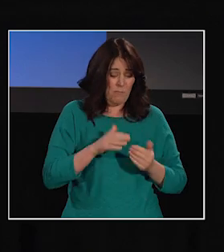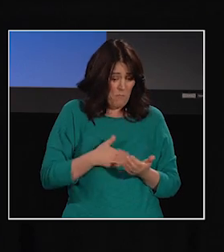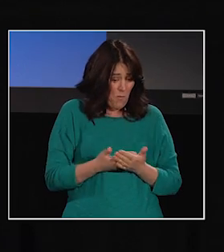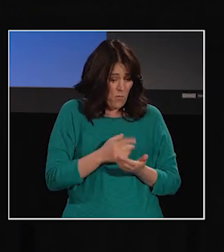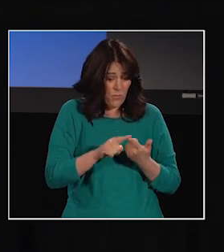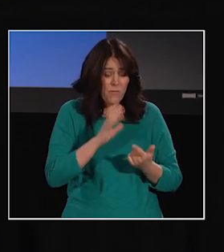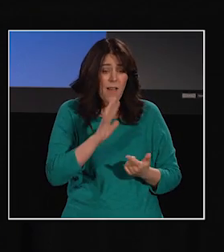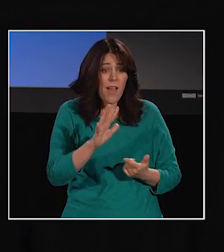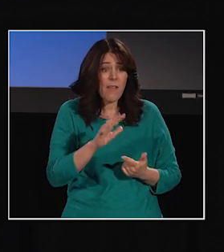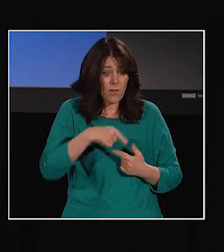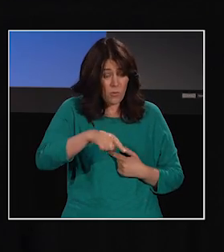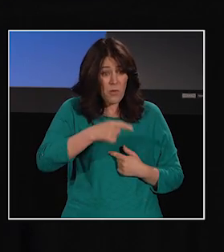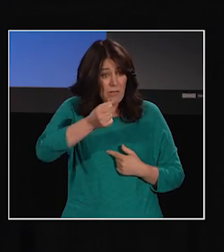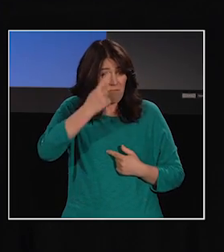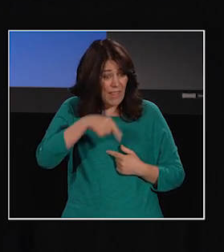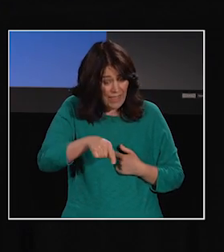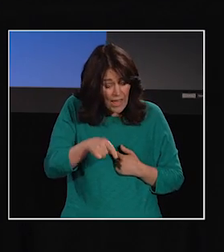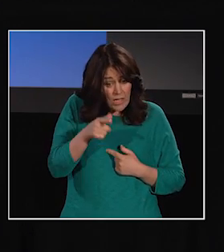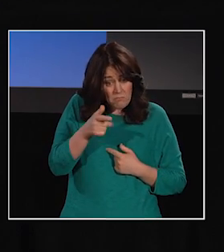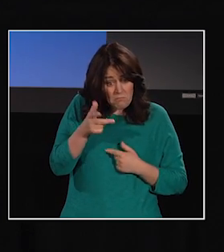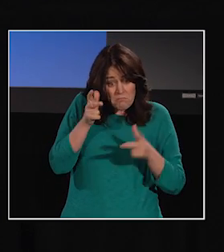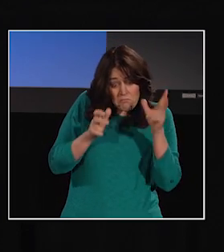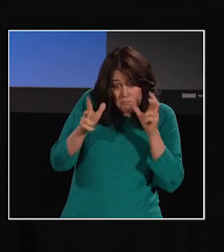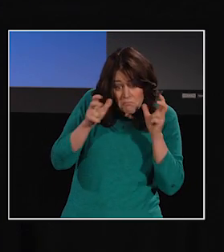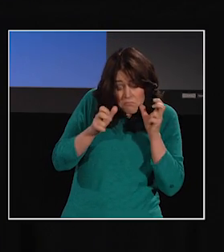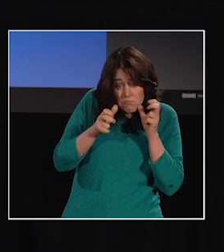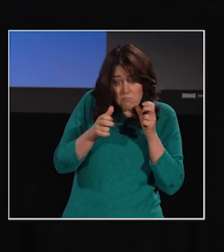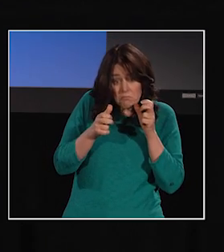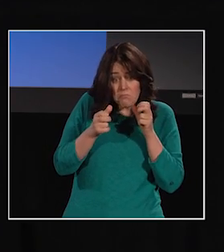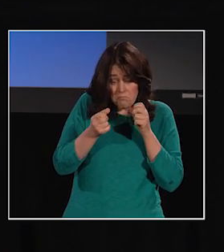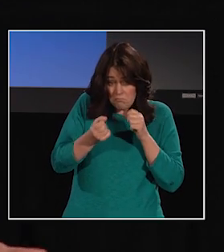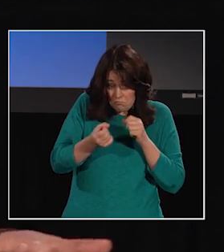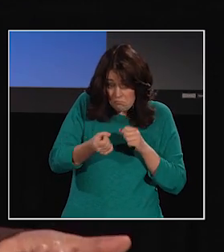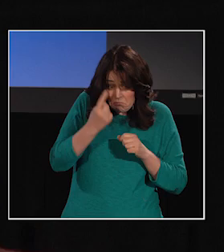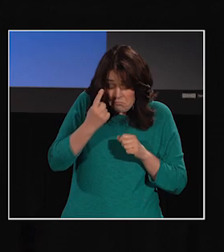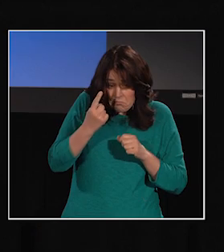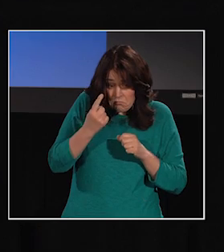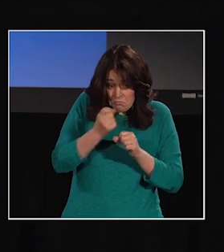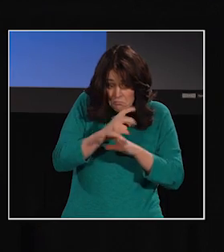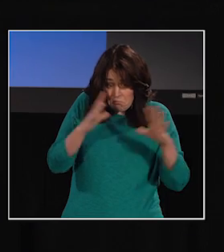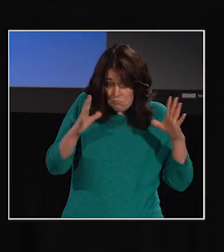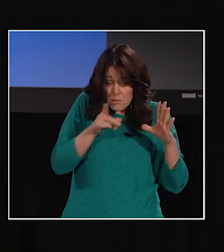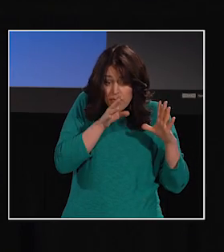we don't know how much speech they can actually hear, let alone understand.